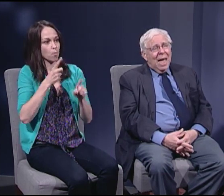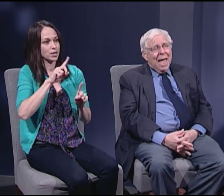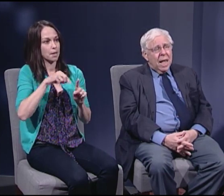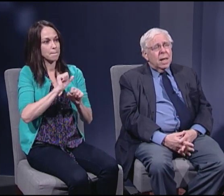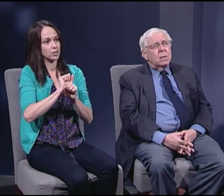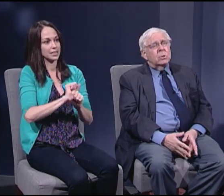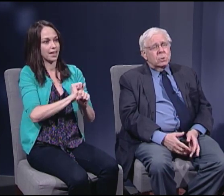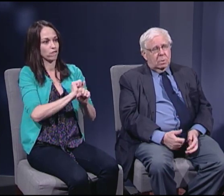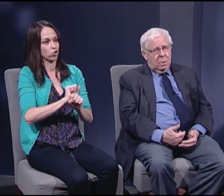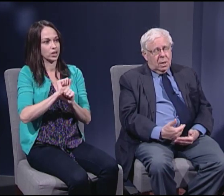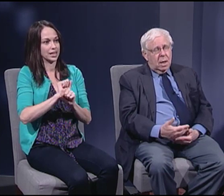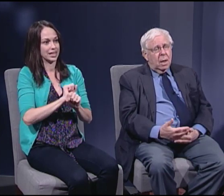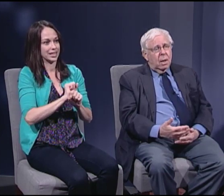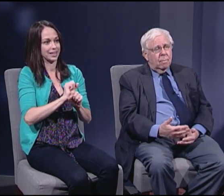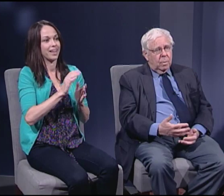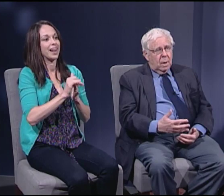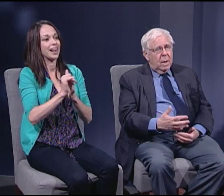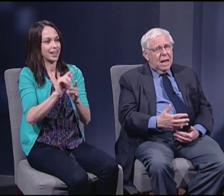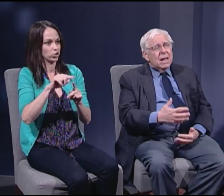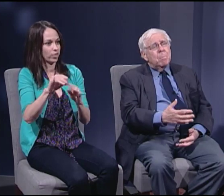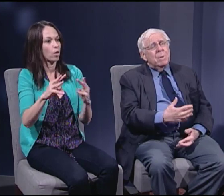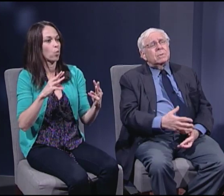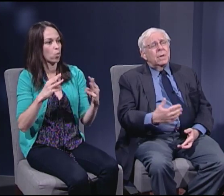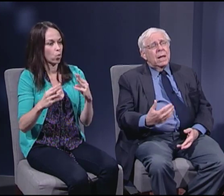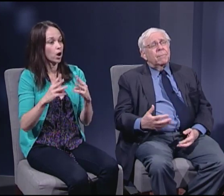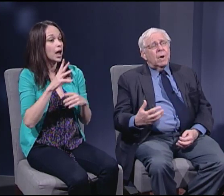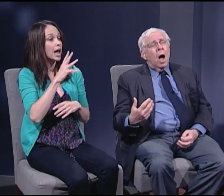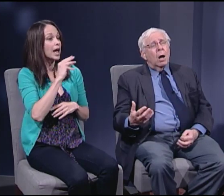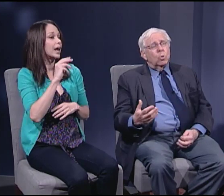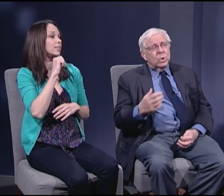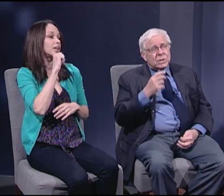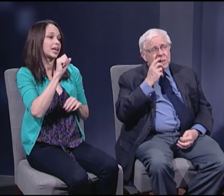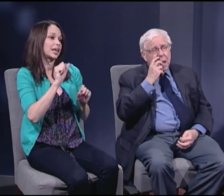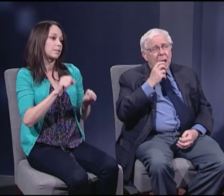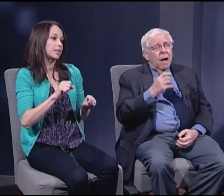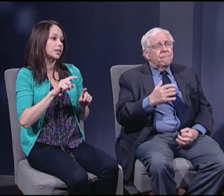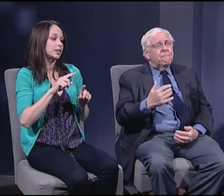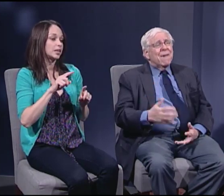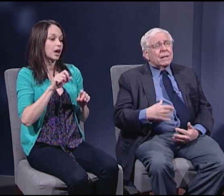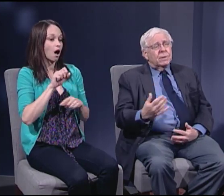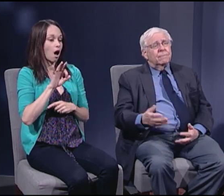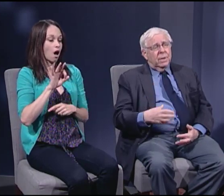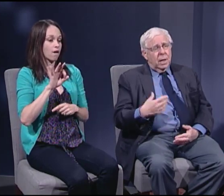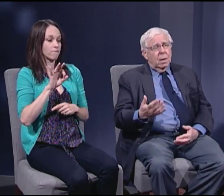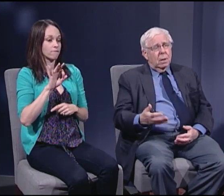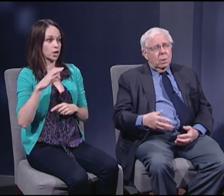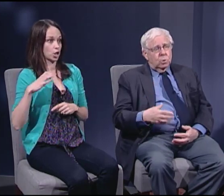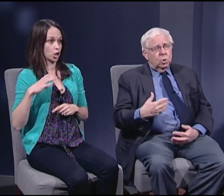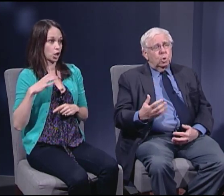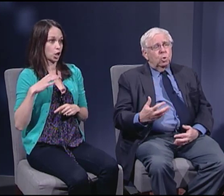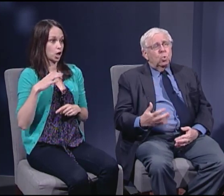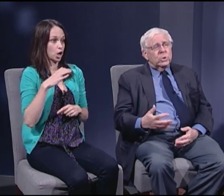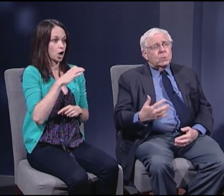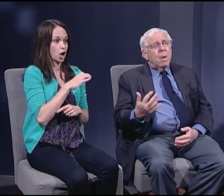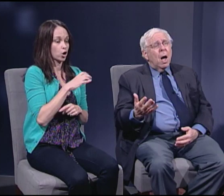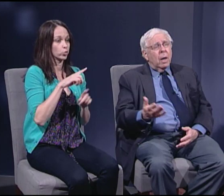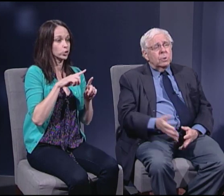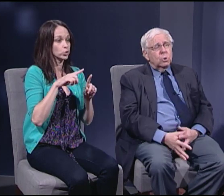and the inability of Congress effectively to respond